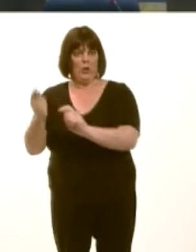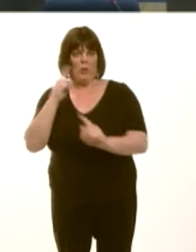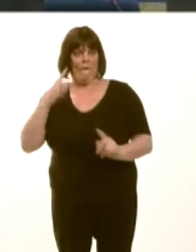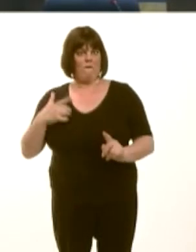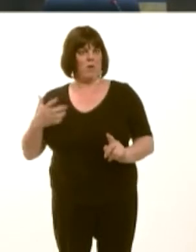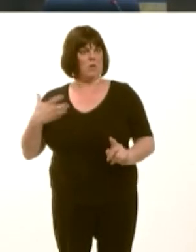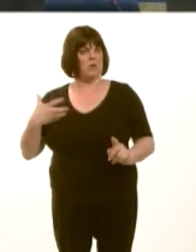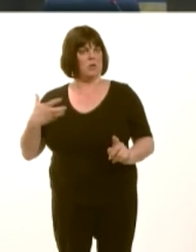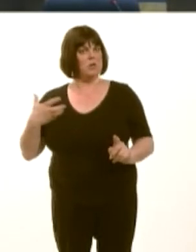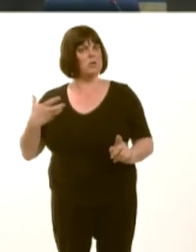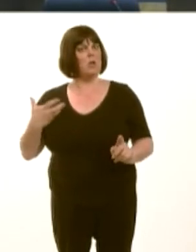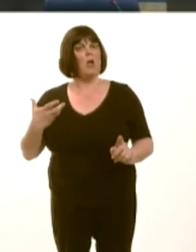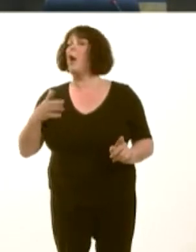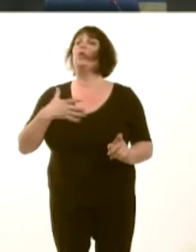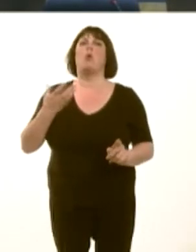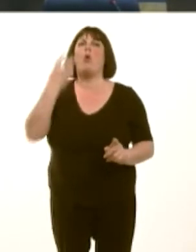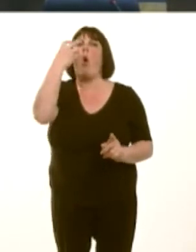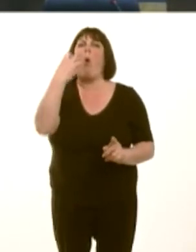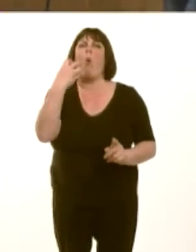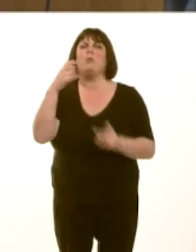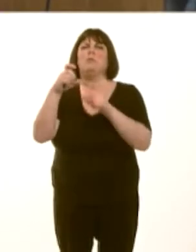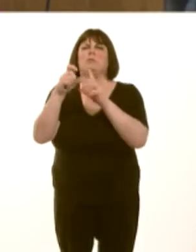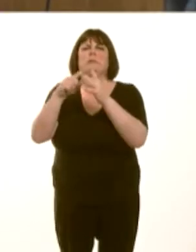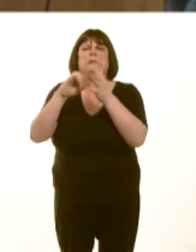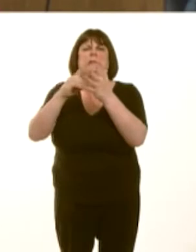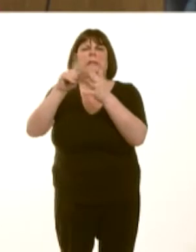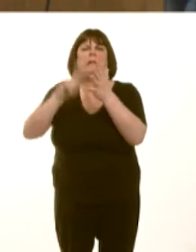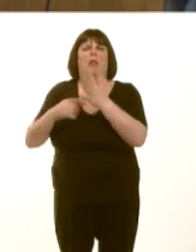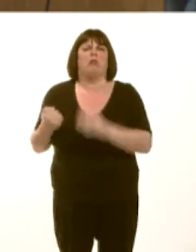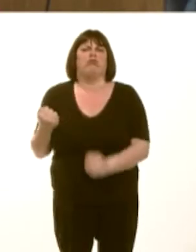ever older diesel locomotives on the line. So, there are a number of issues that are being looked at at the moment.